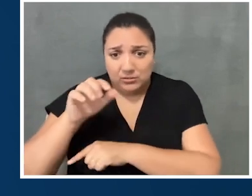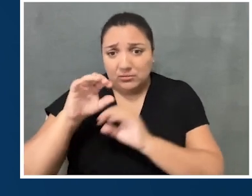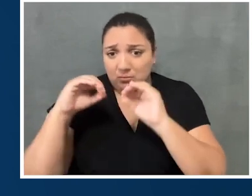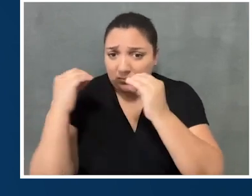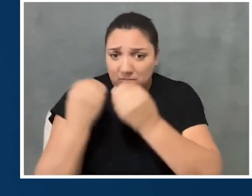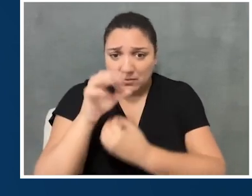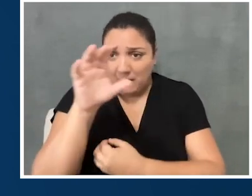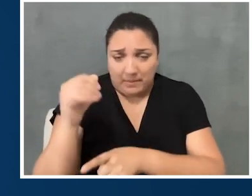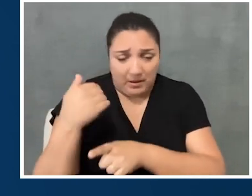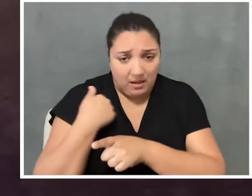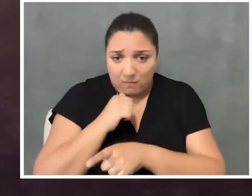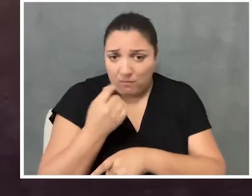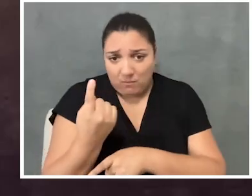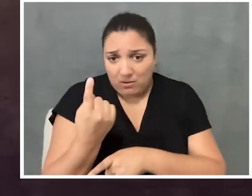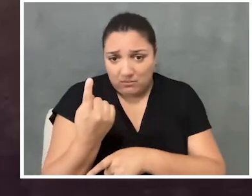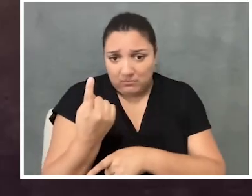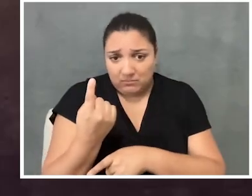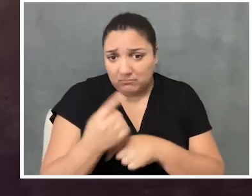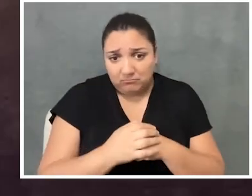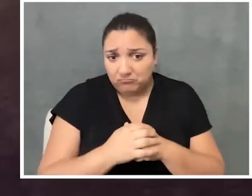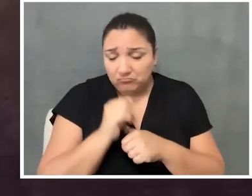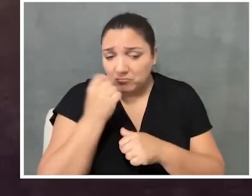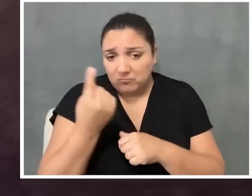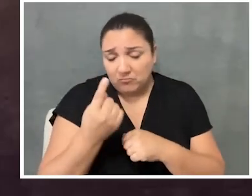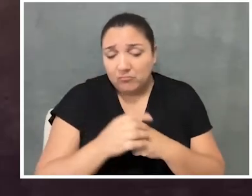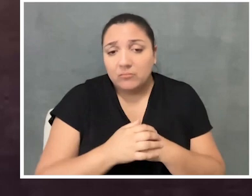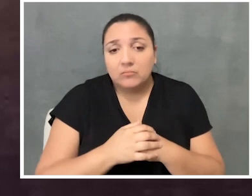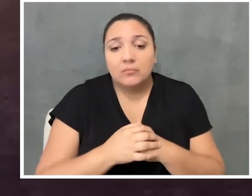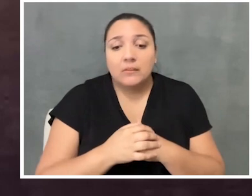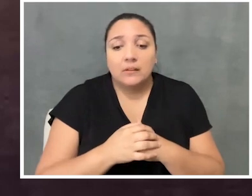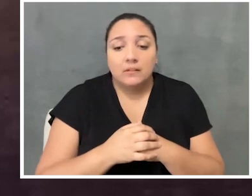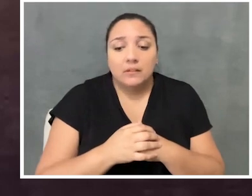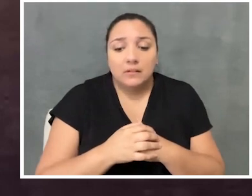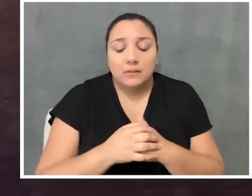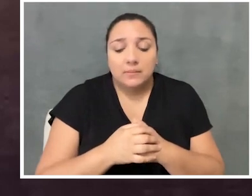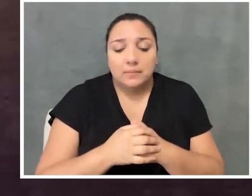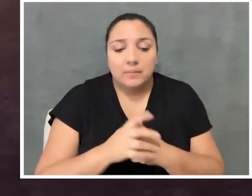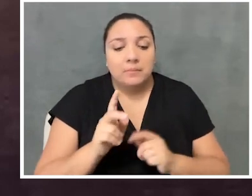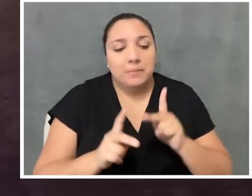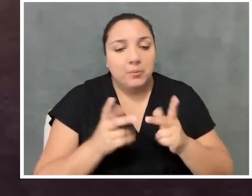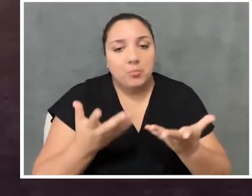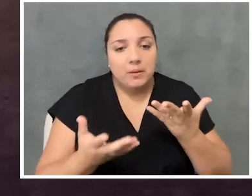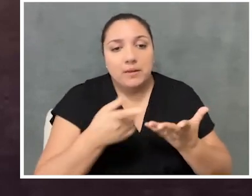And as you said earlier, people who are either making decisions or in power,